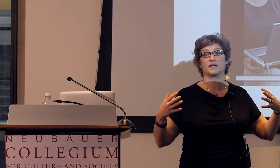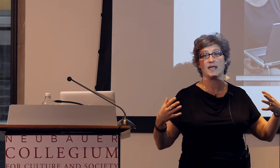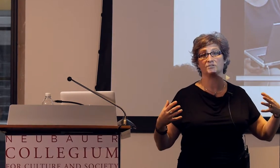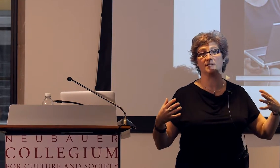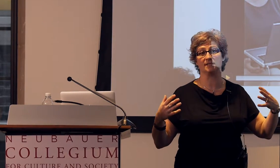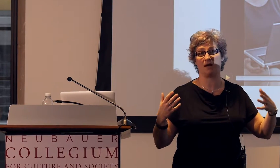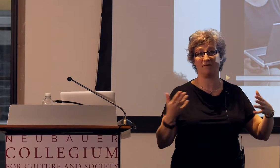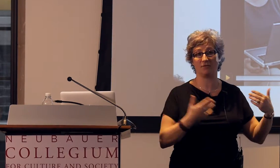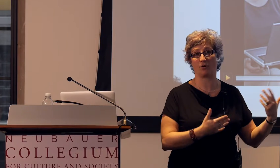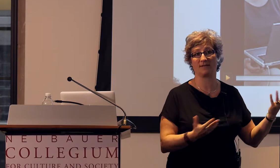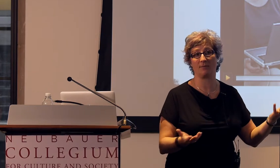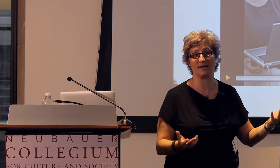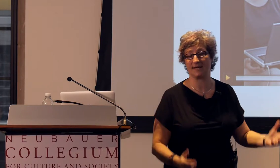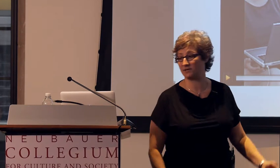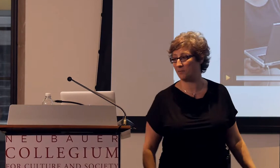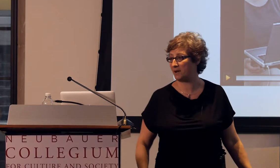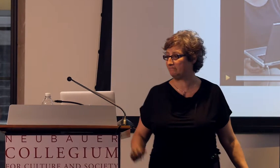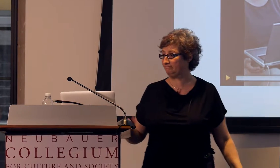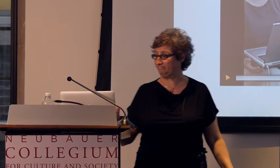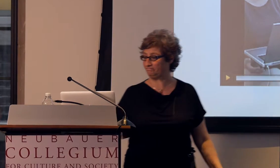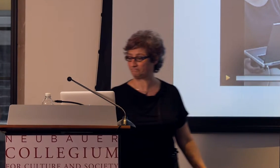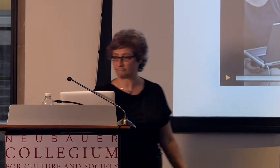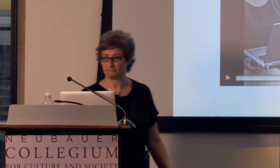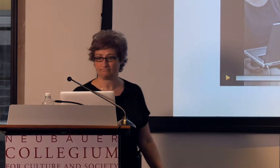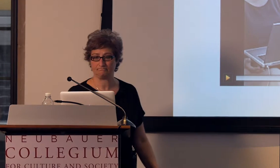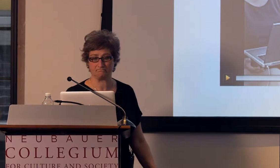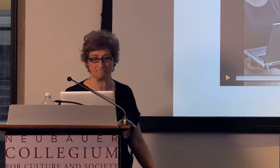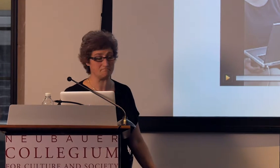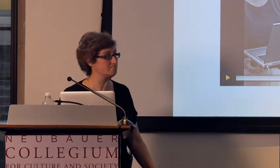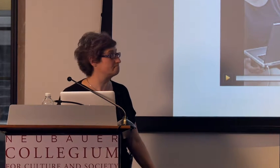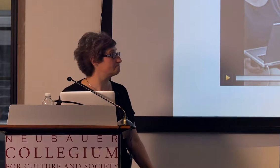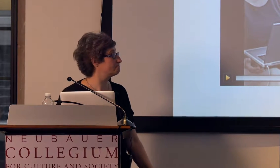implications of the work that I want to tell you about.